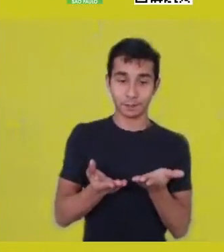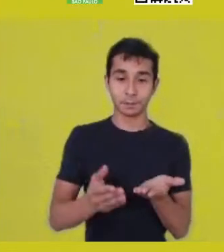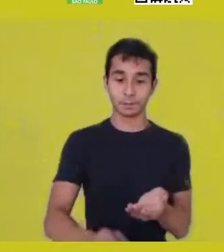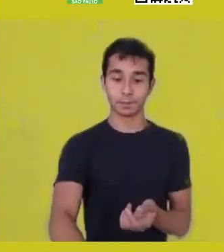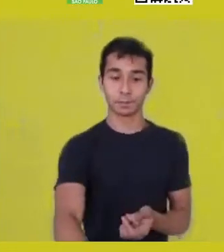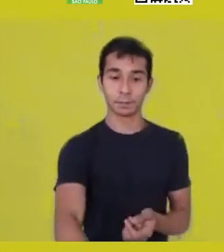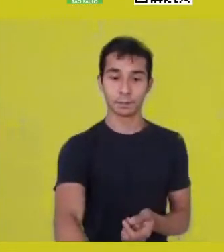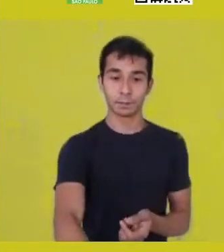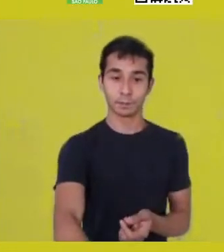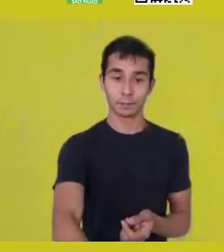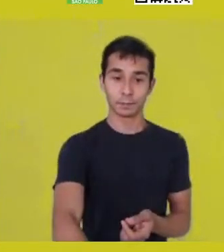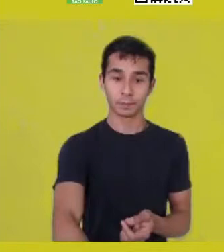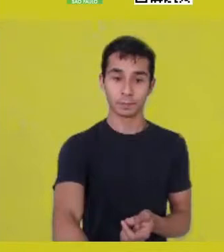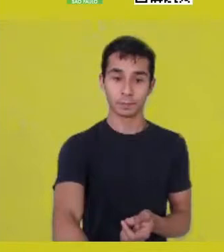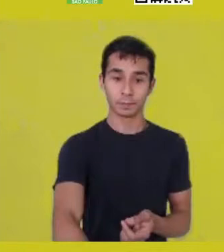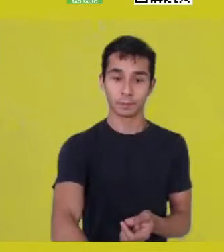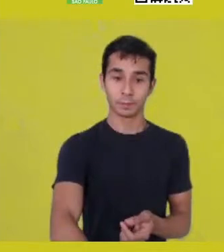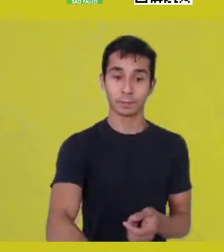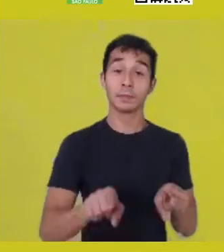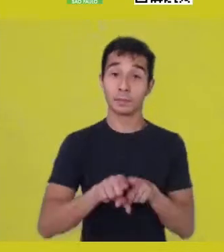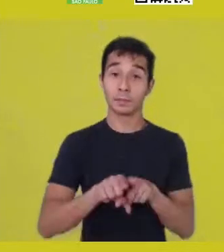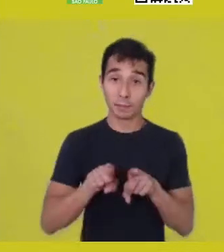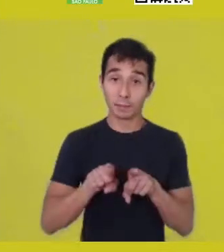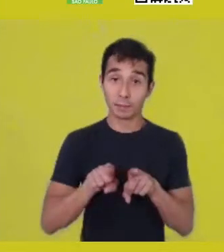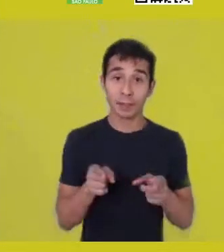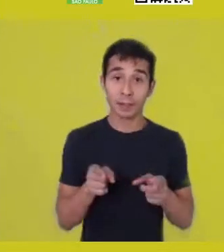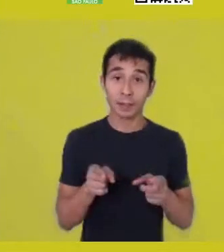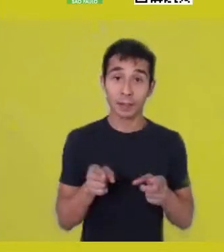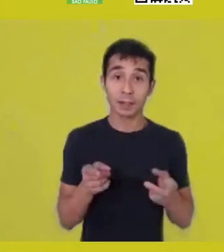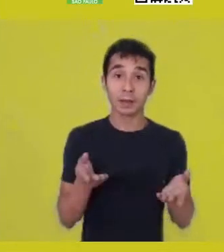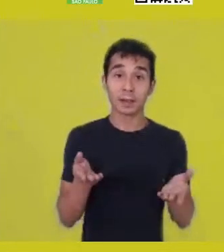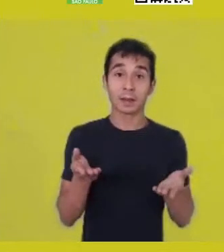Actually, right now, according to the Kemetic calendar,